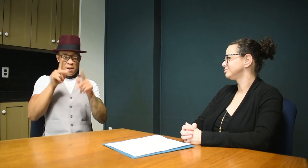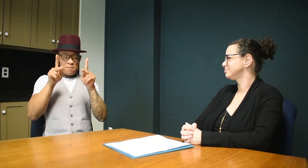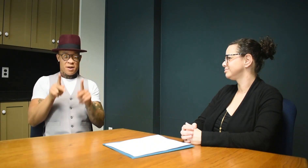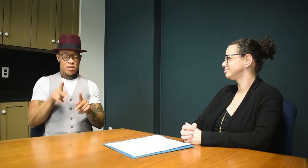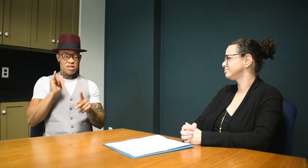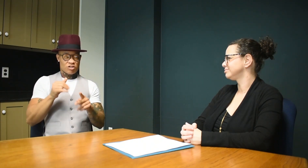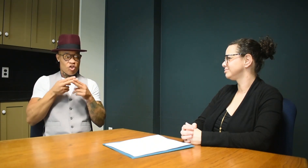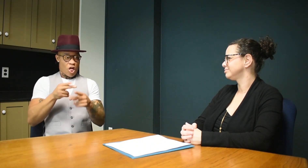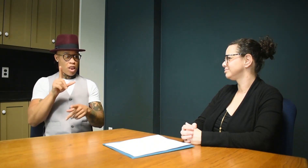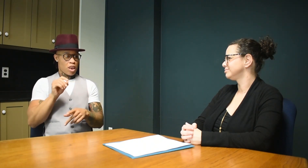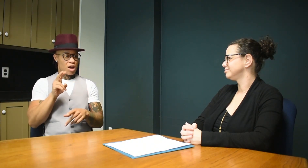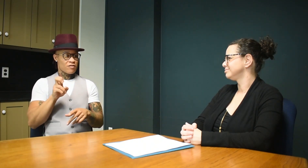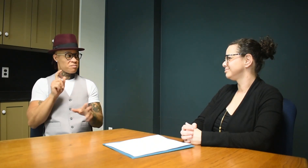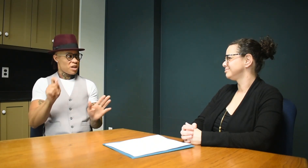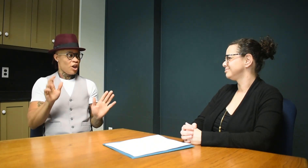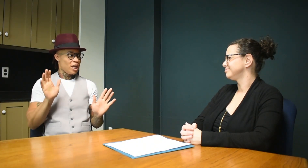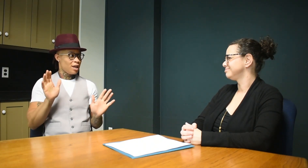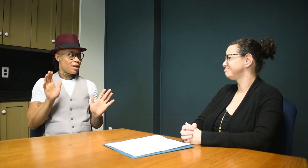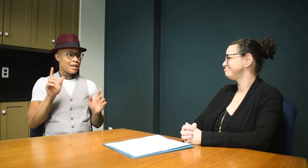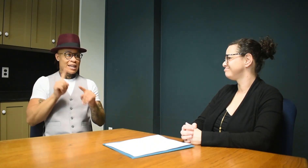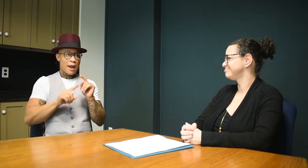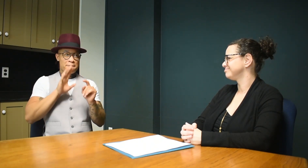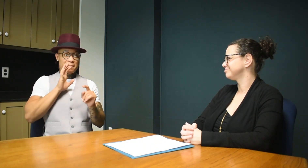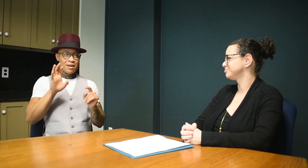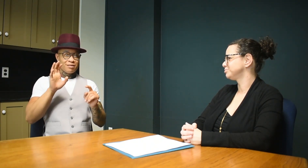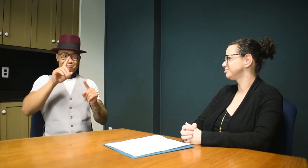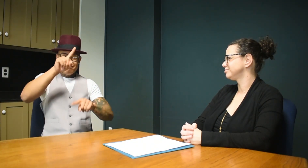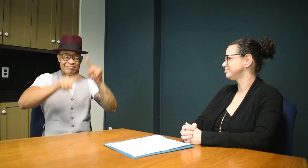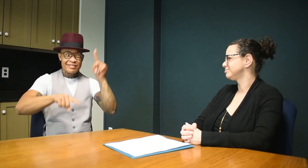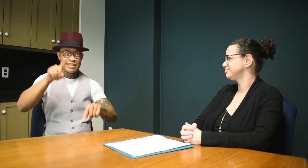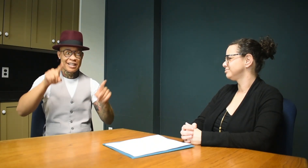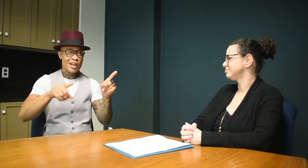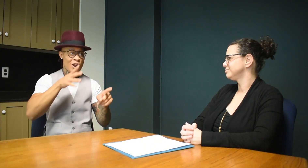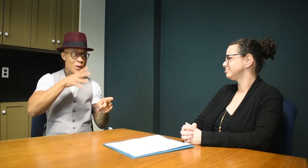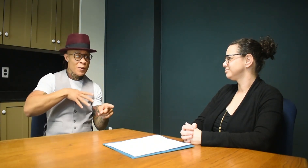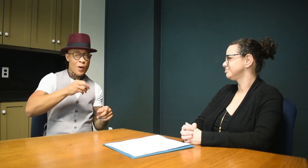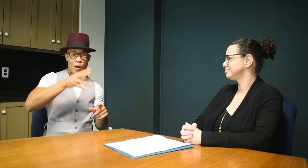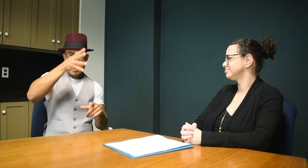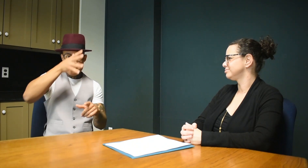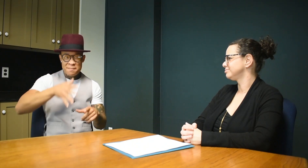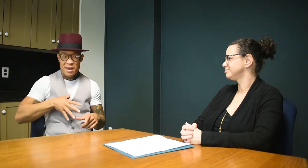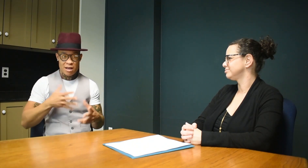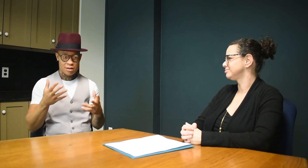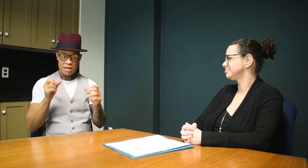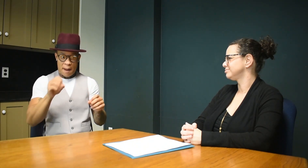That's called love, period. It's not based on differences like if they're a woman or a man